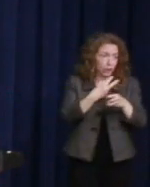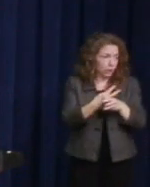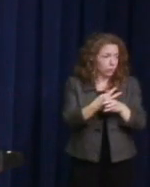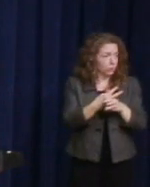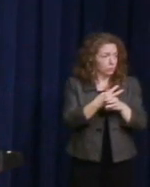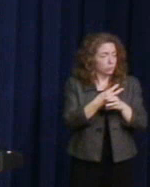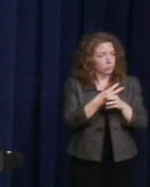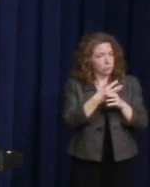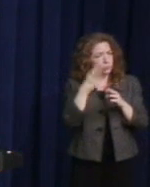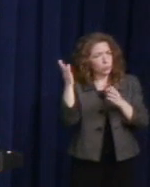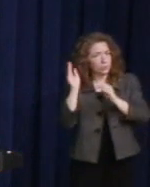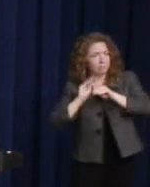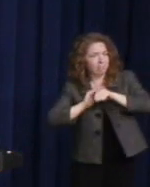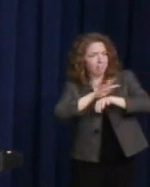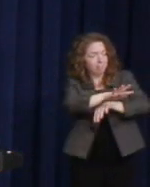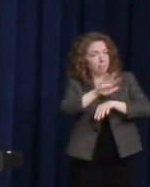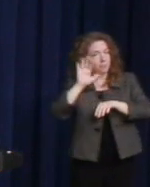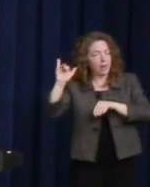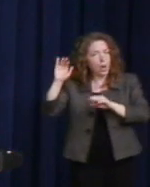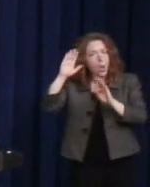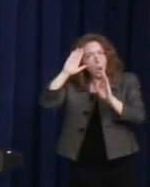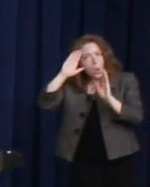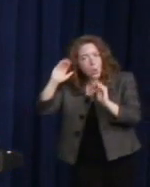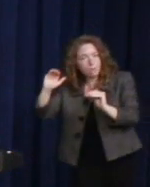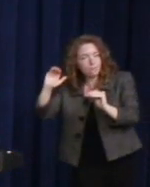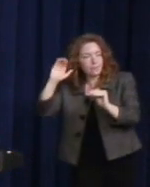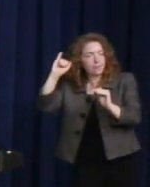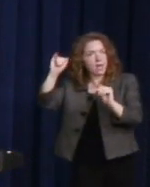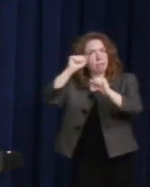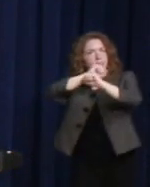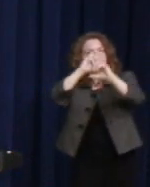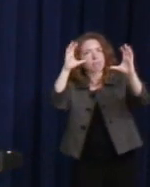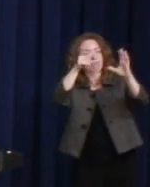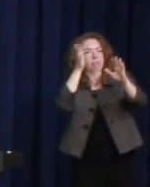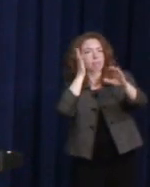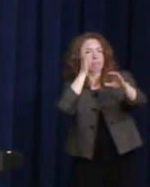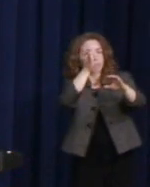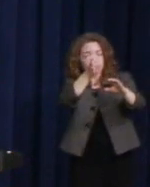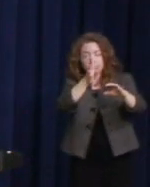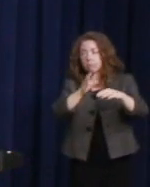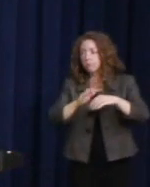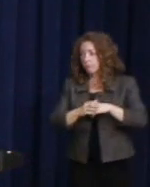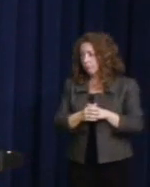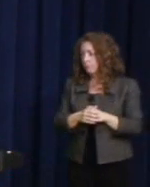of hope that Harvey gave us and equality on a global level.